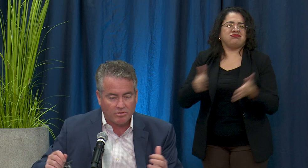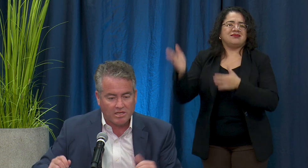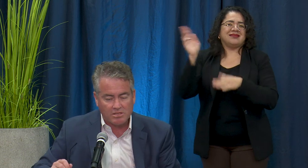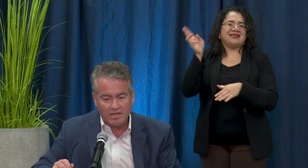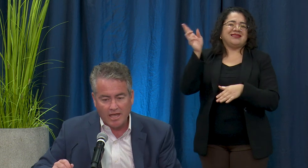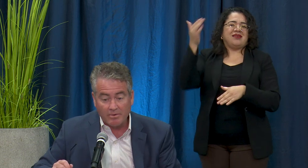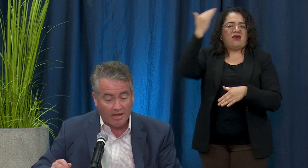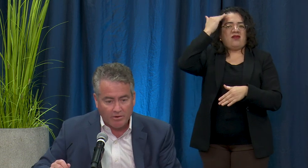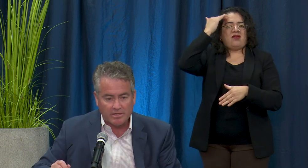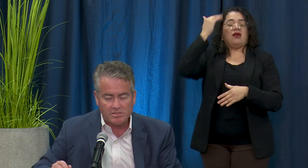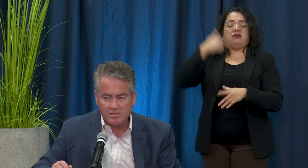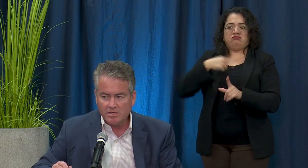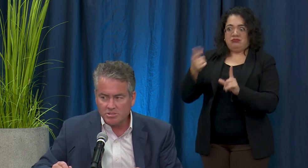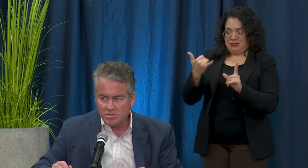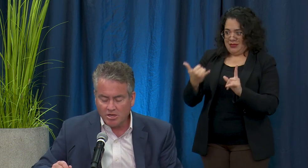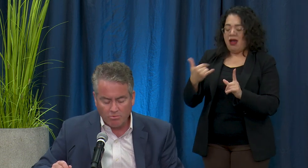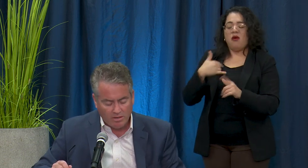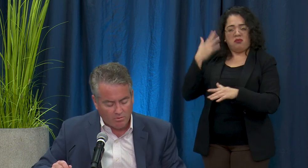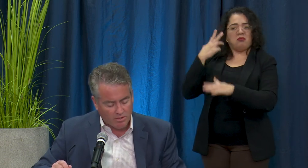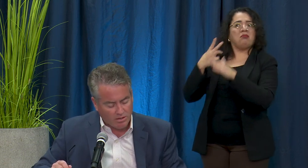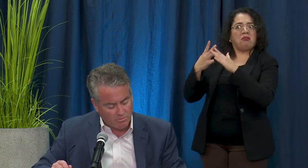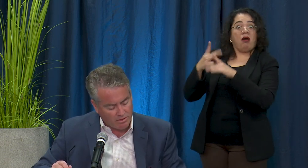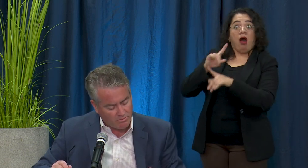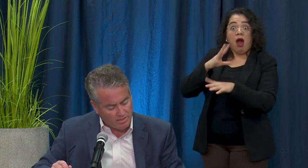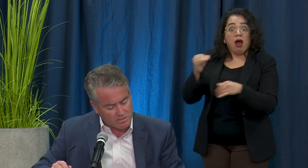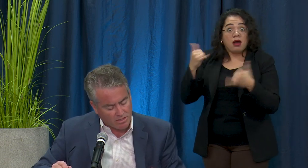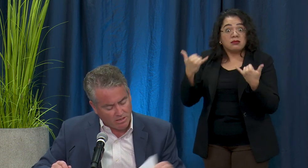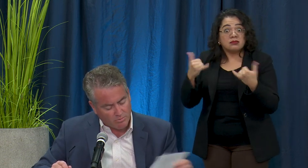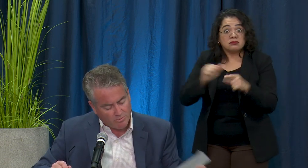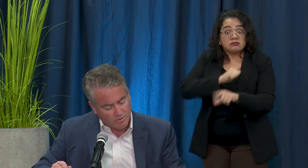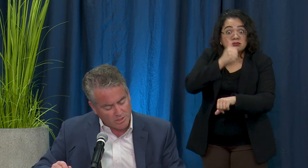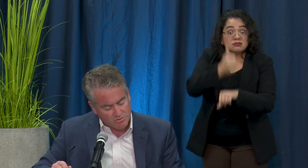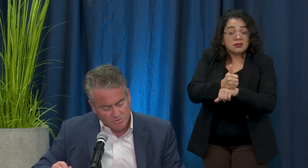potentially happen. Now it is. We started our preparations for